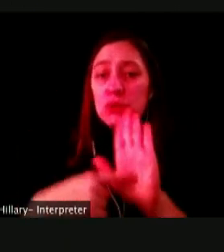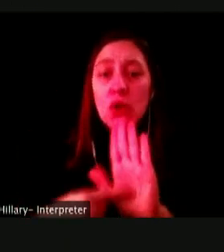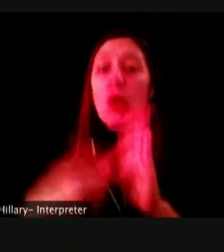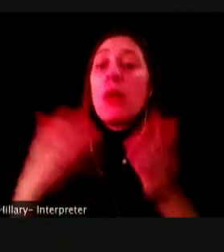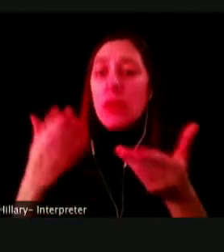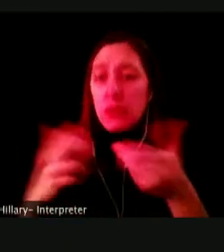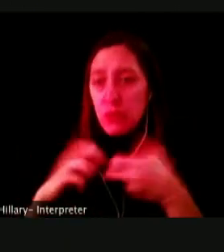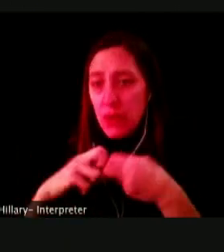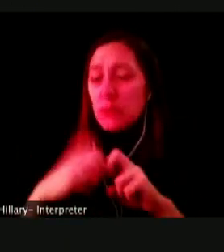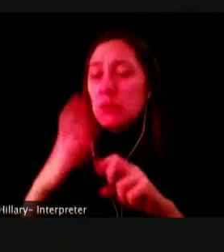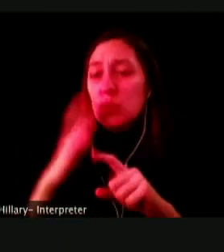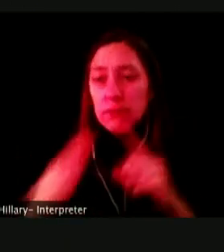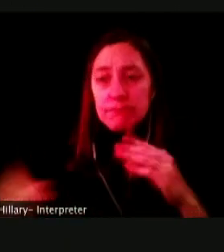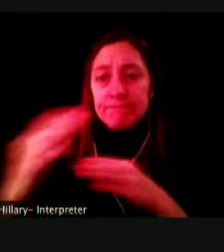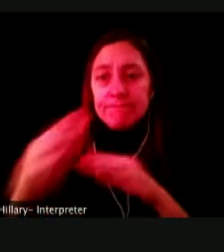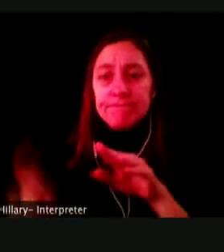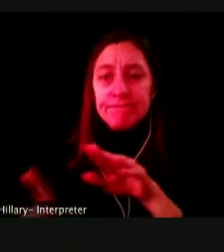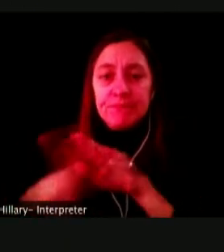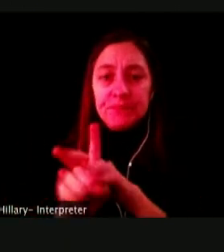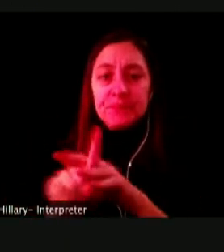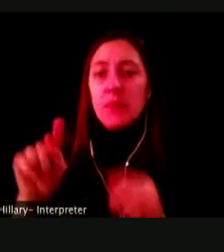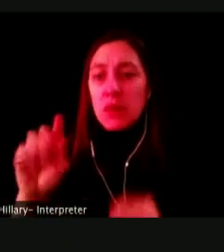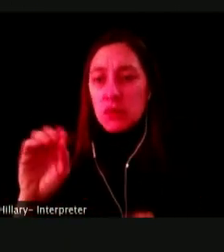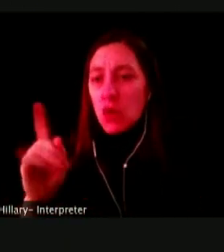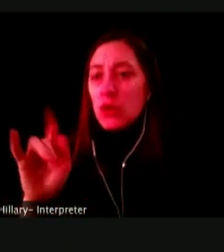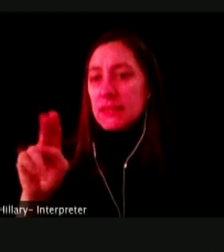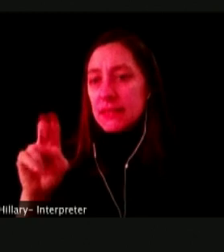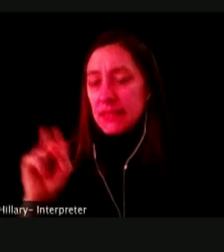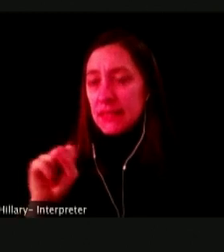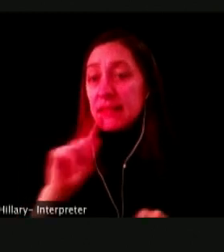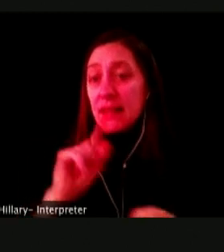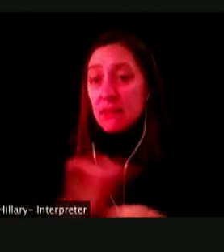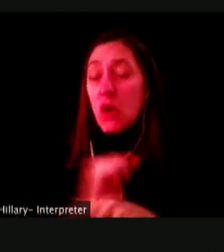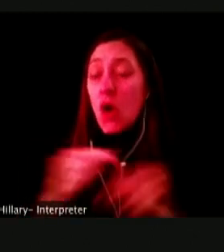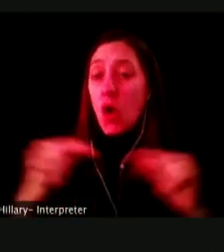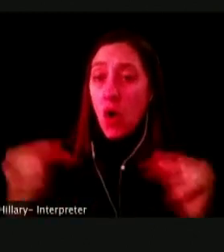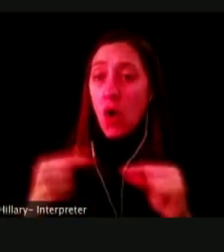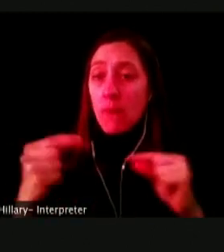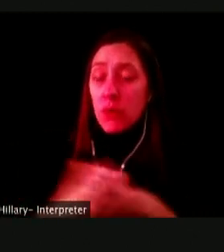THERE ALSO THE TOXINS THAT ARE PART OF THE LETHAL DEBRIS IN THEIR POISON CHEMICALS IN